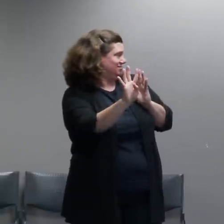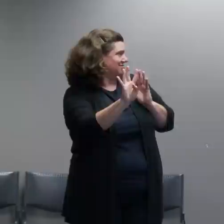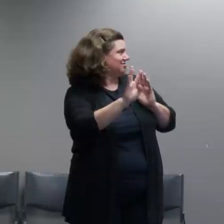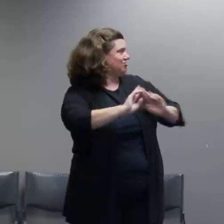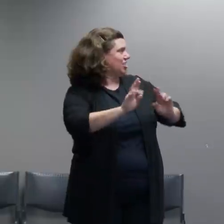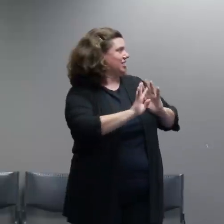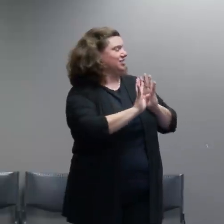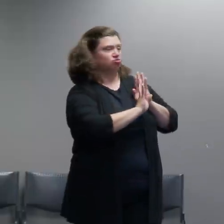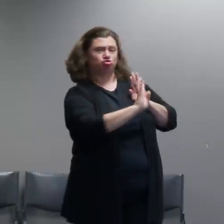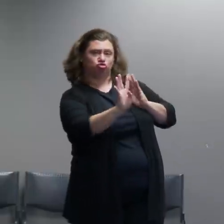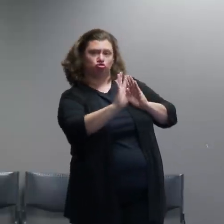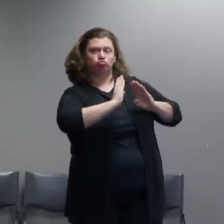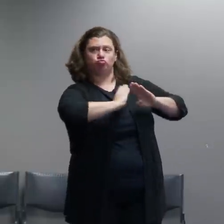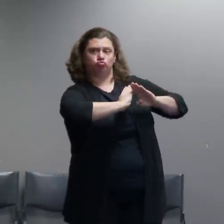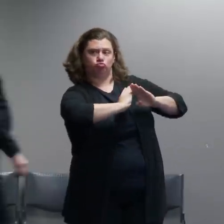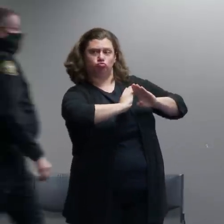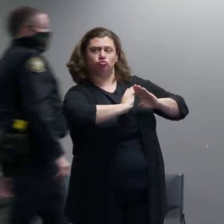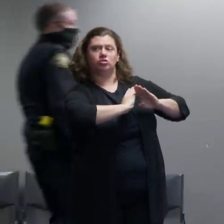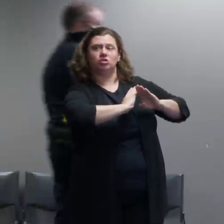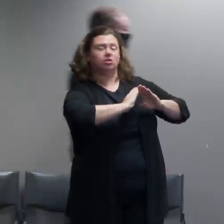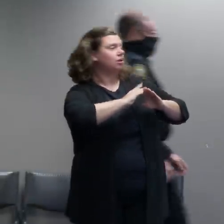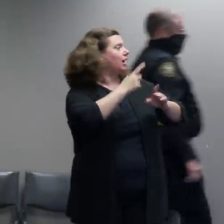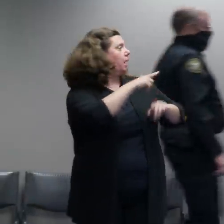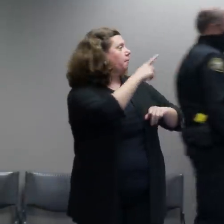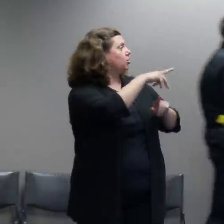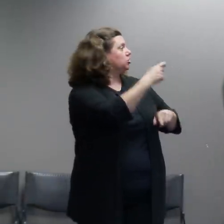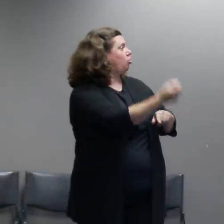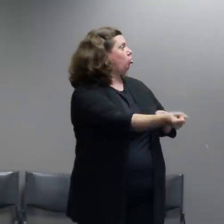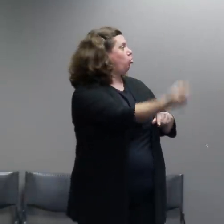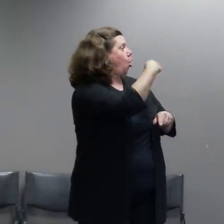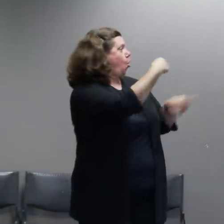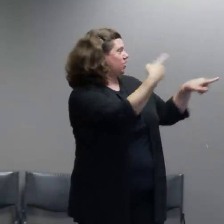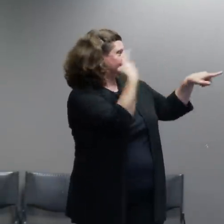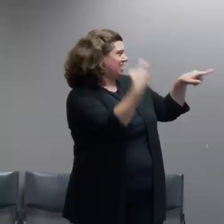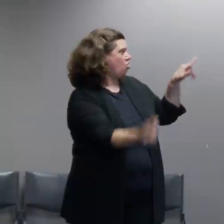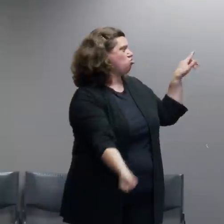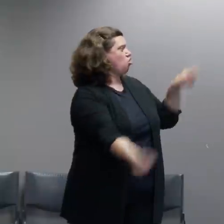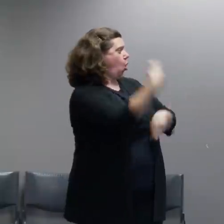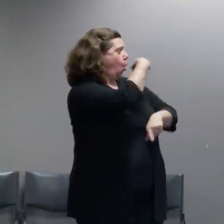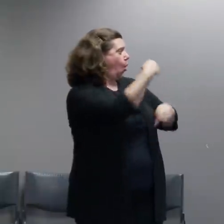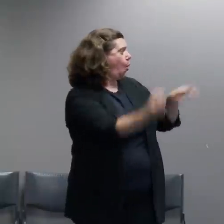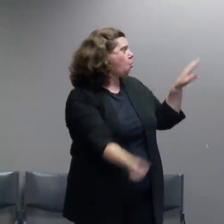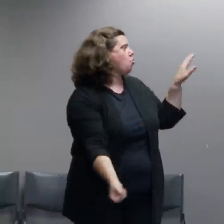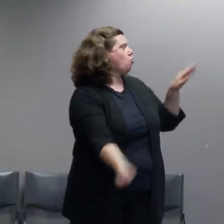A couple things to point out here. Notice how these water bottles,